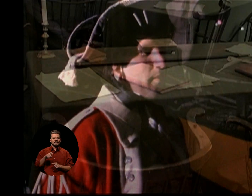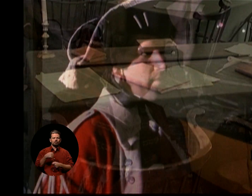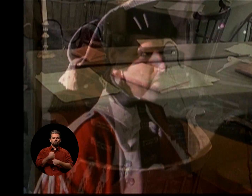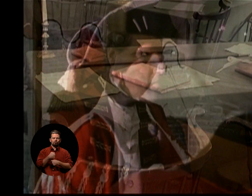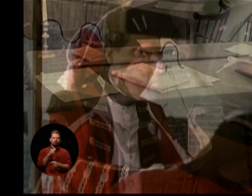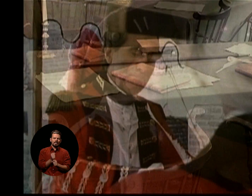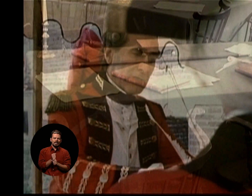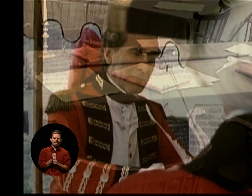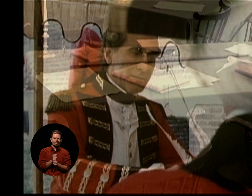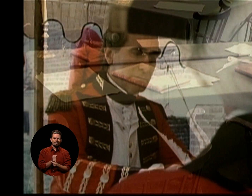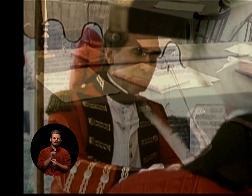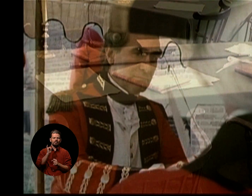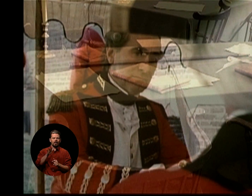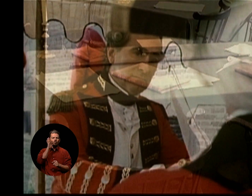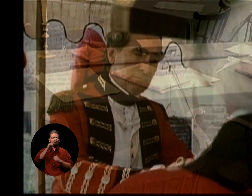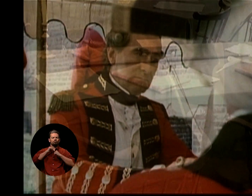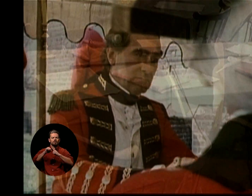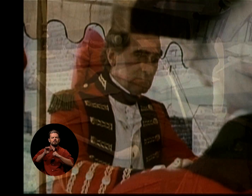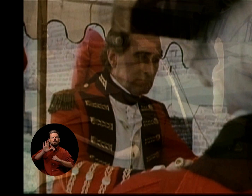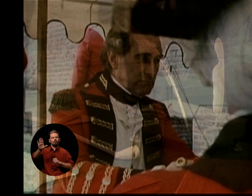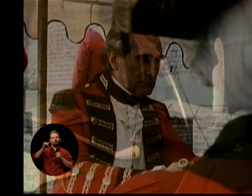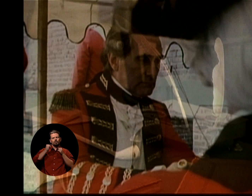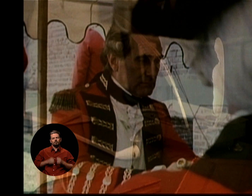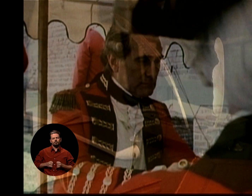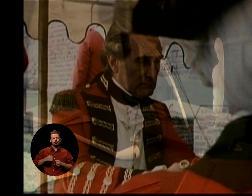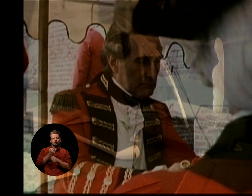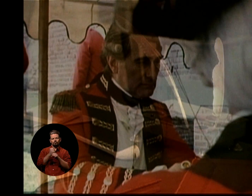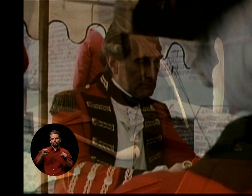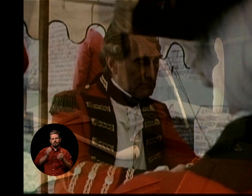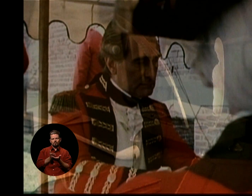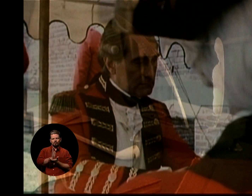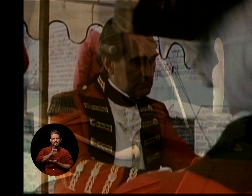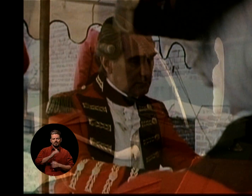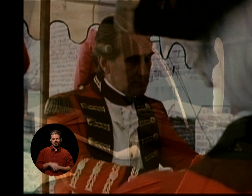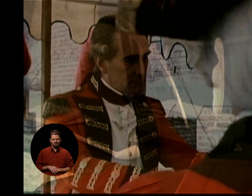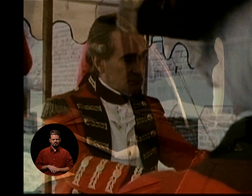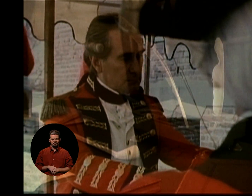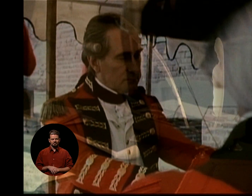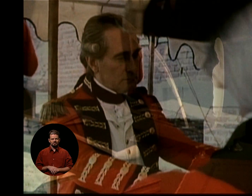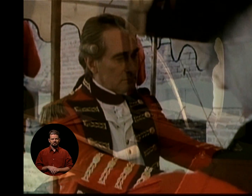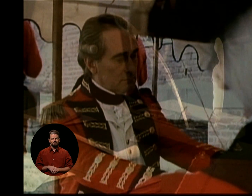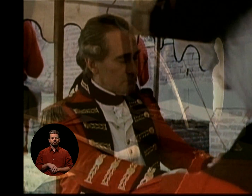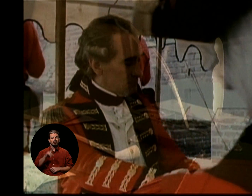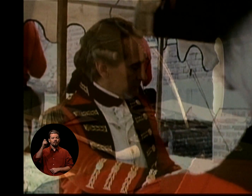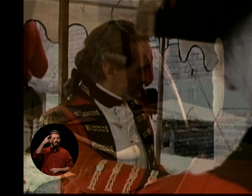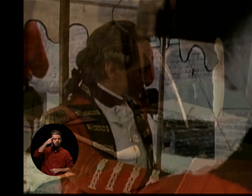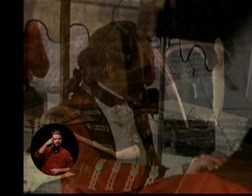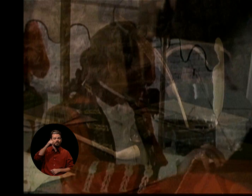AND RIGHTS FROM UNWANTED INFRINGEMENT BY GOVERNMENTS AND PRIVATE ORGANIZATIONS.